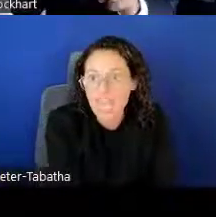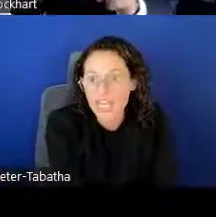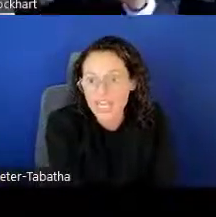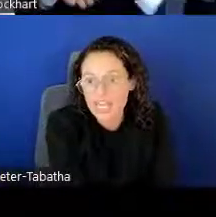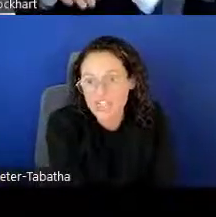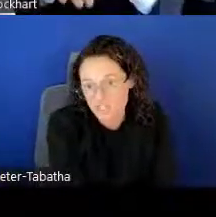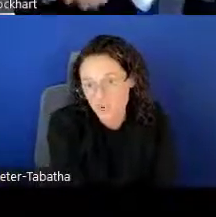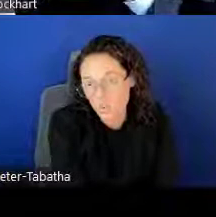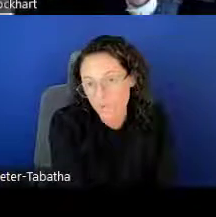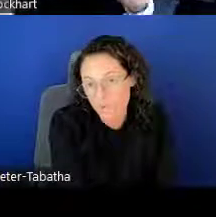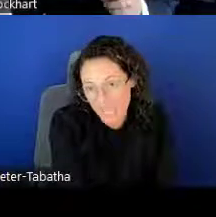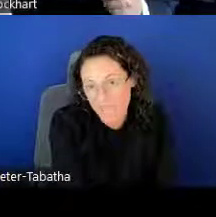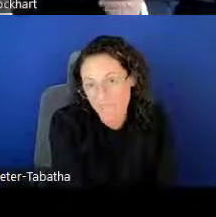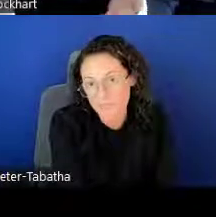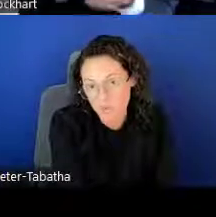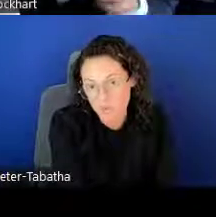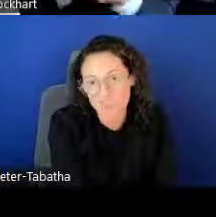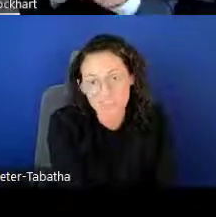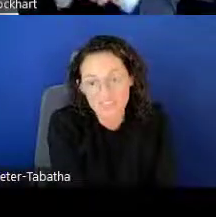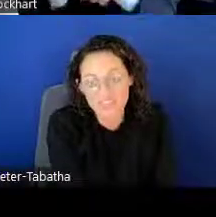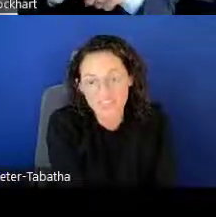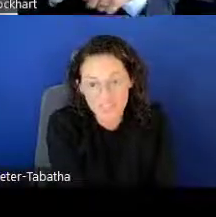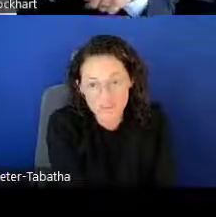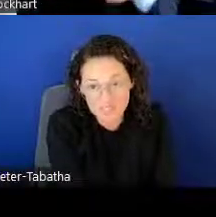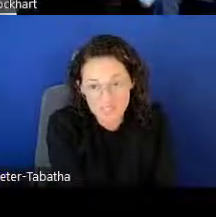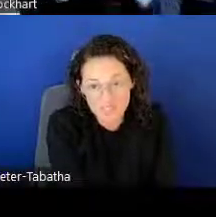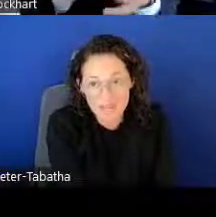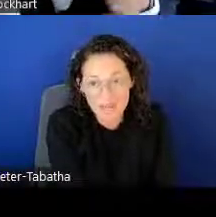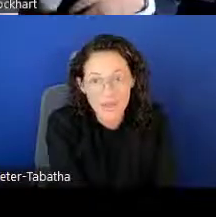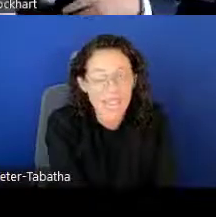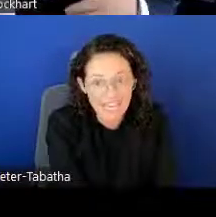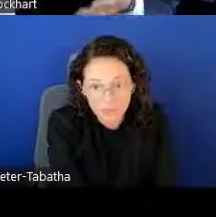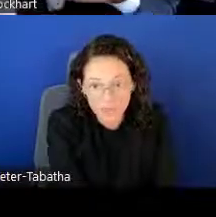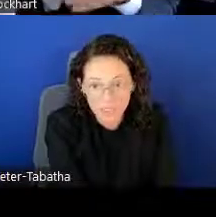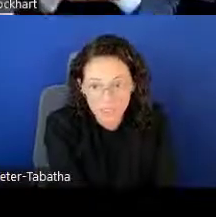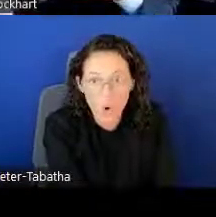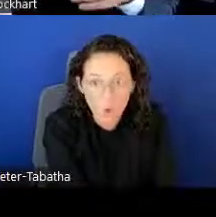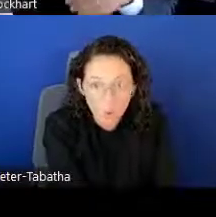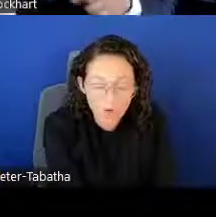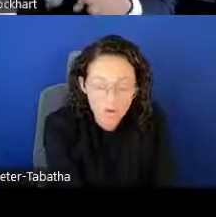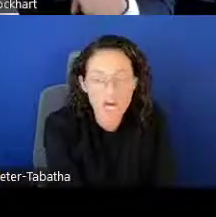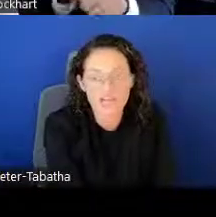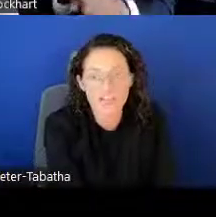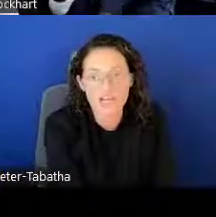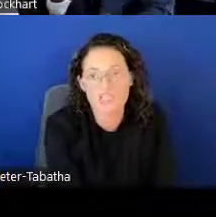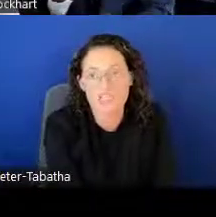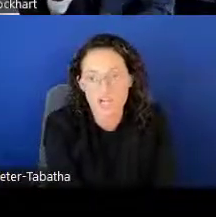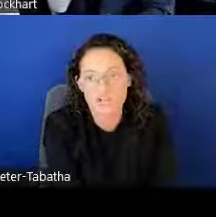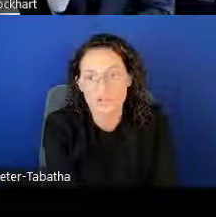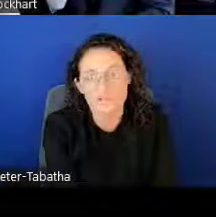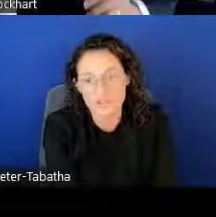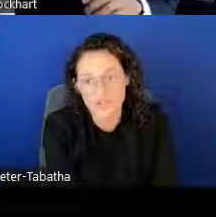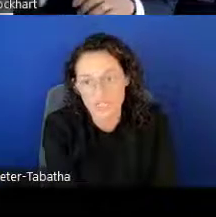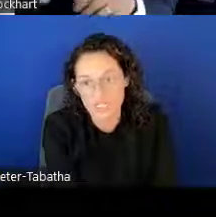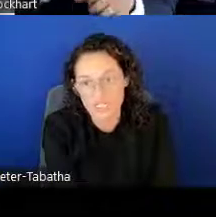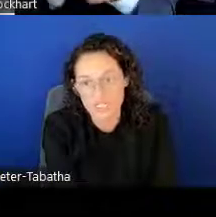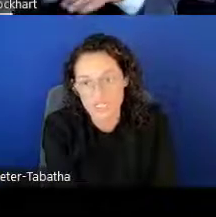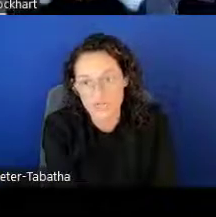NIH also will pay up to 50,000 annually or $100,000 for 2 years.